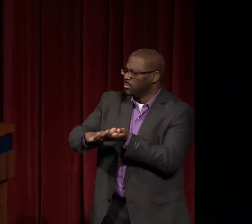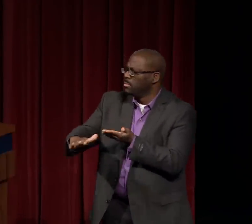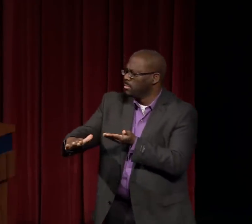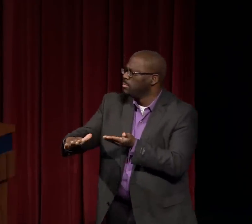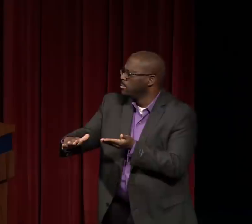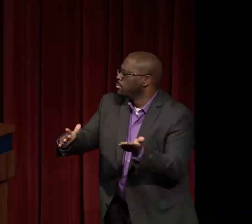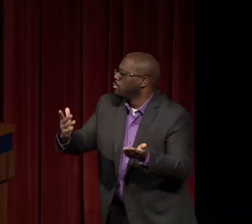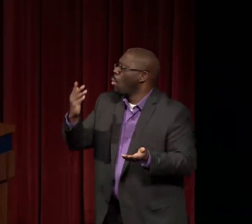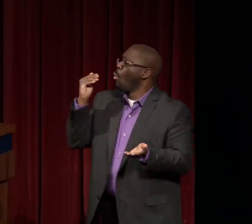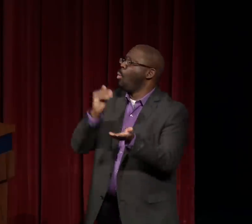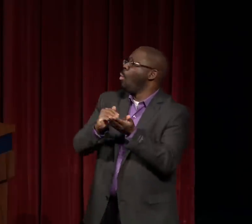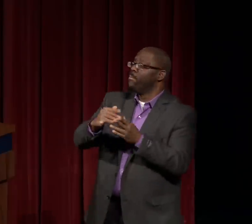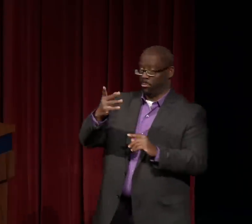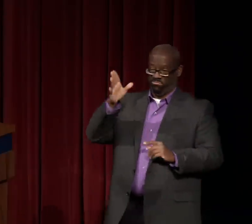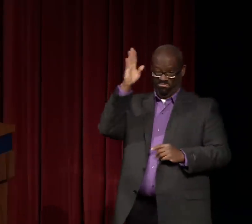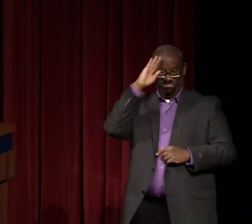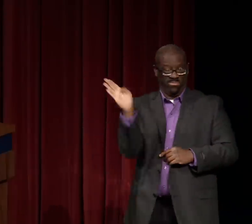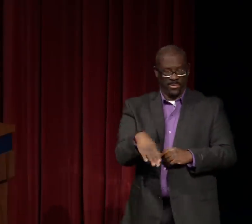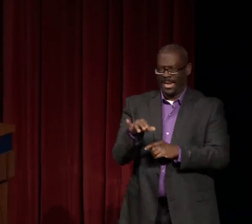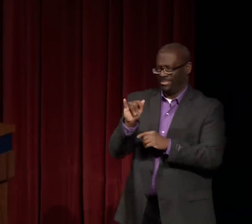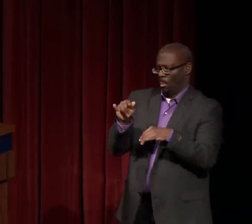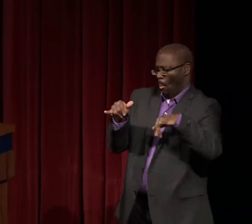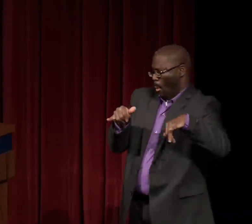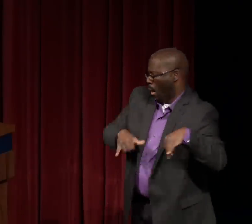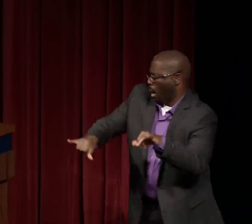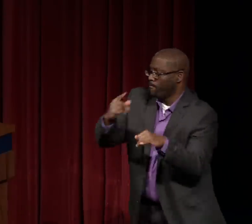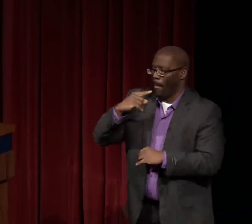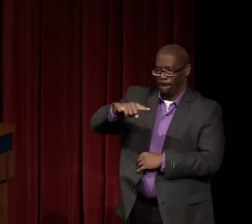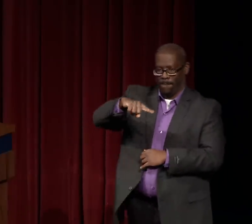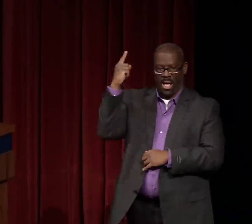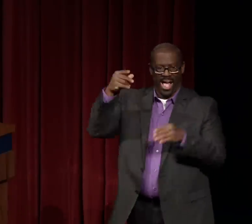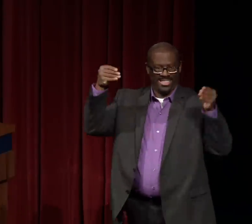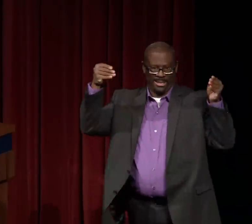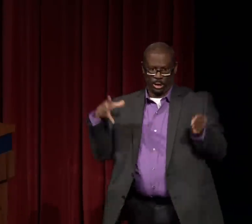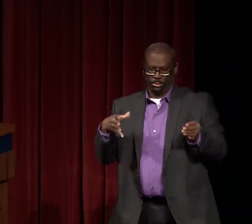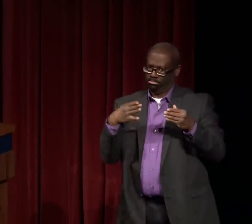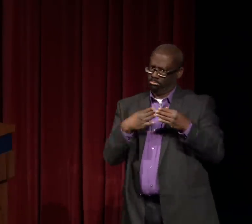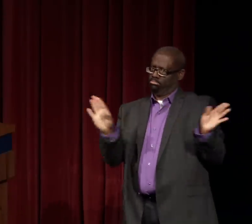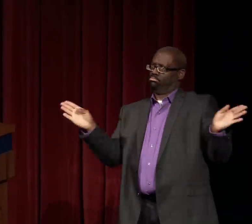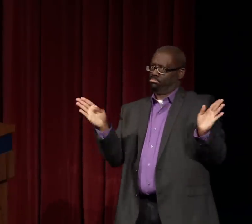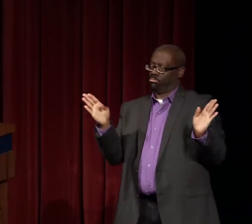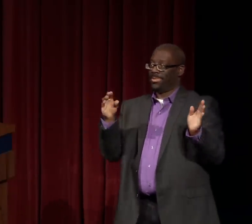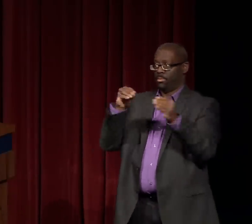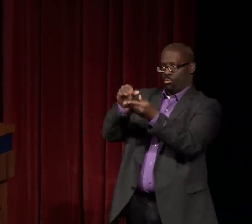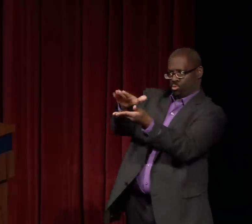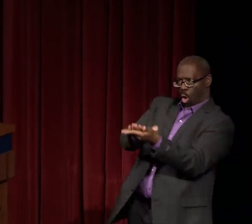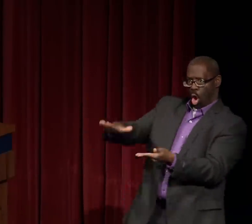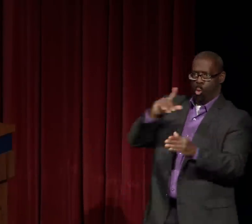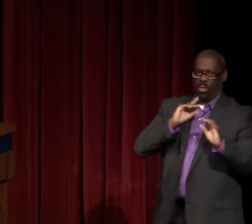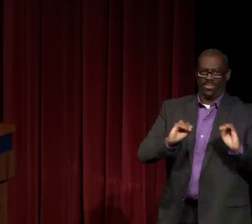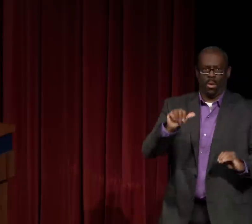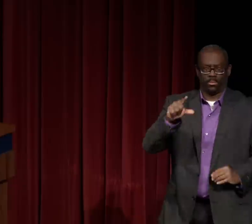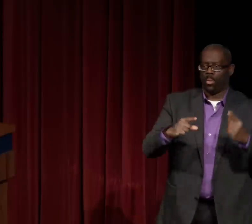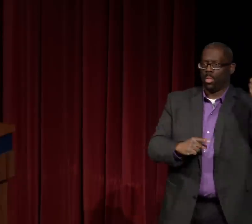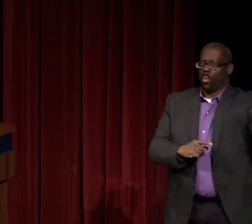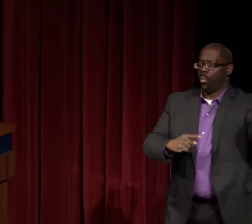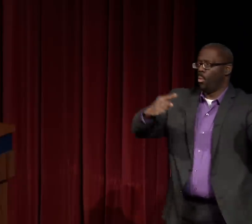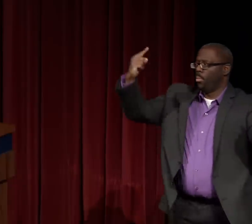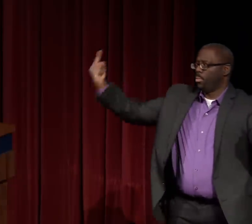It was dynamic. It's common for black teachers in general in colleges,